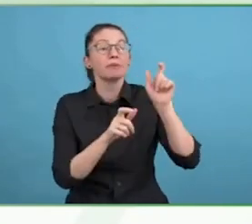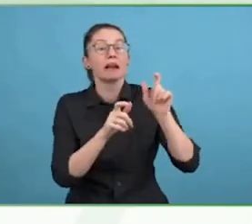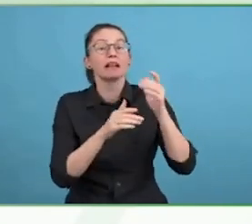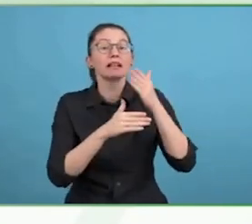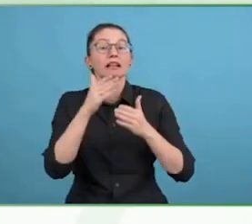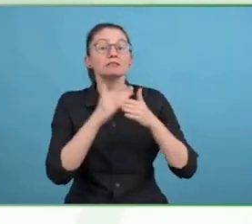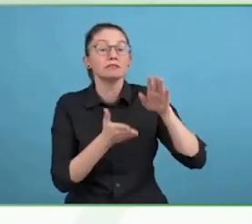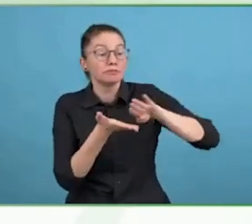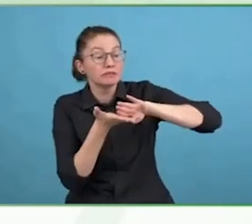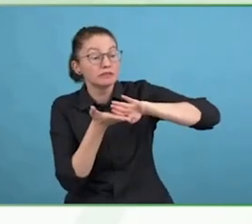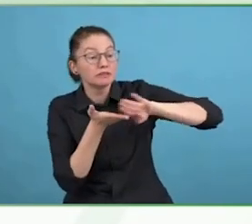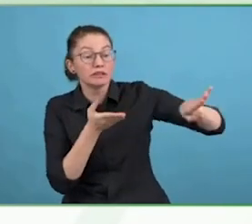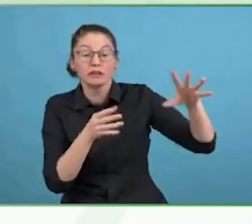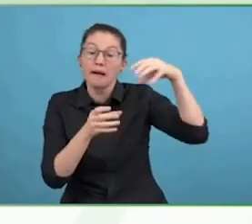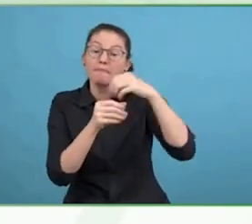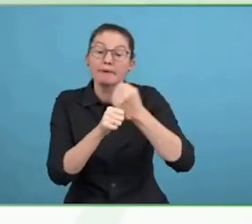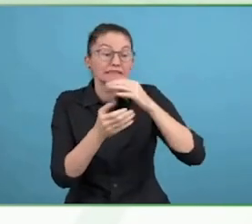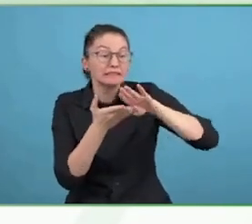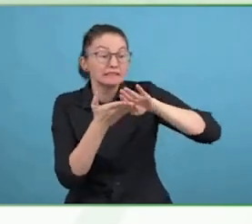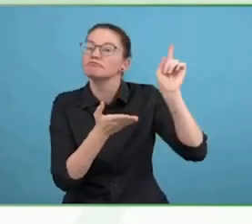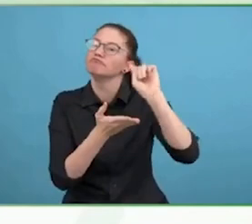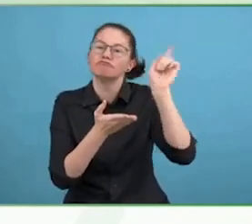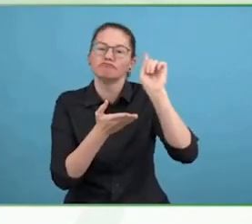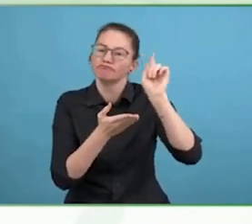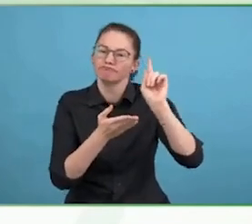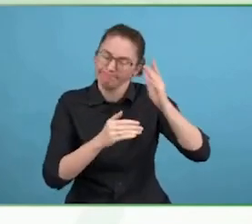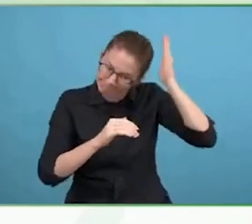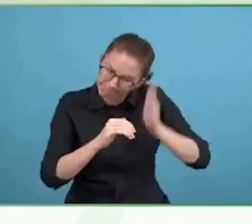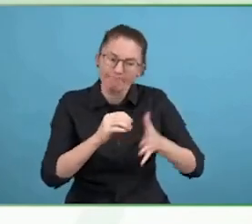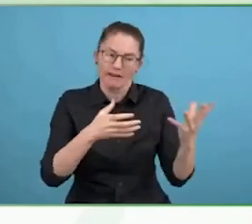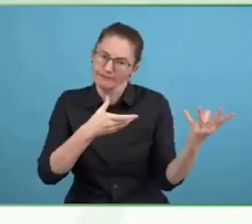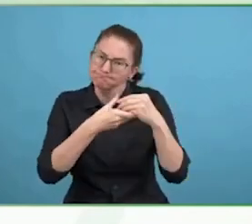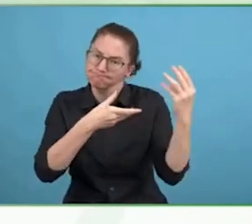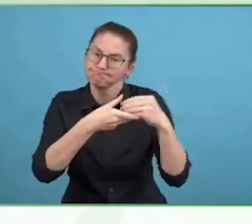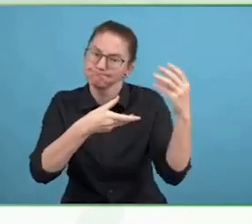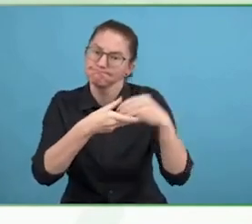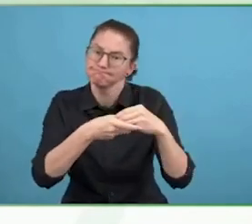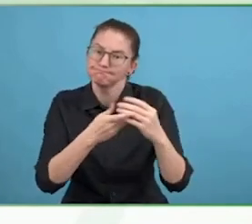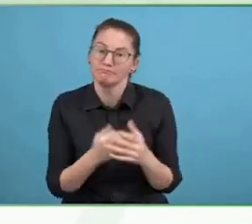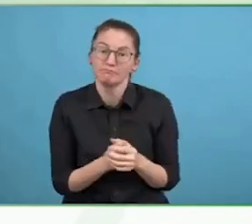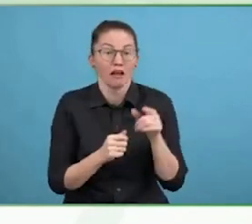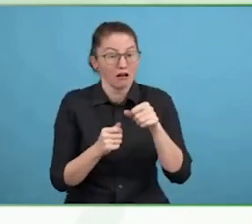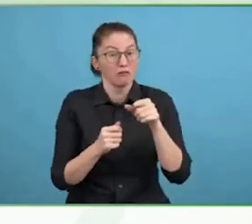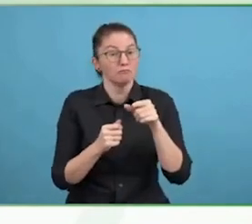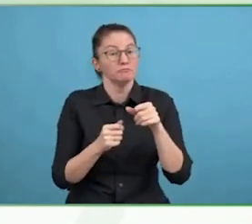To truly embed the change, it has to be embedded in executive ranks. How do we do that?